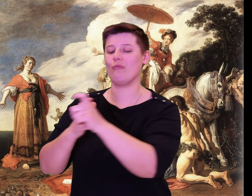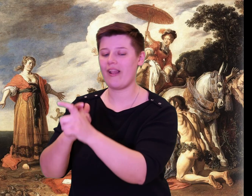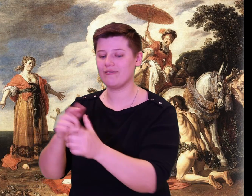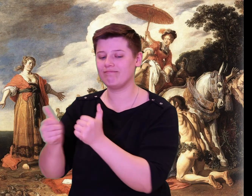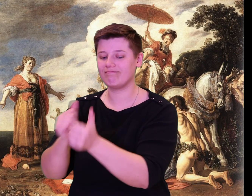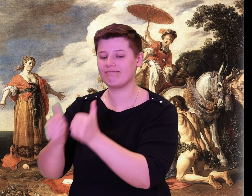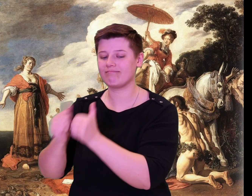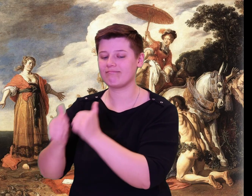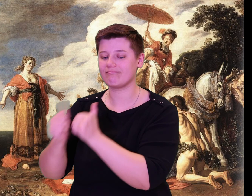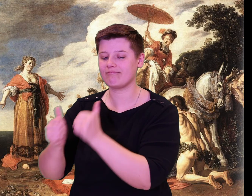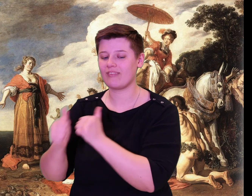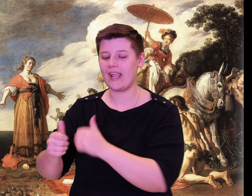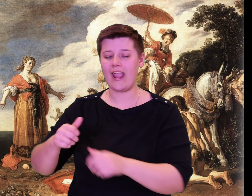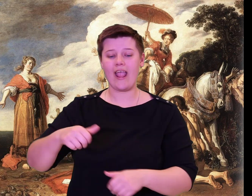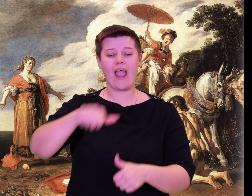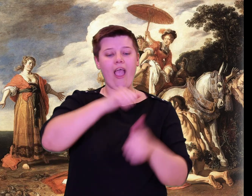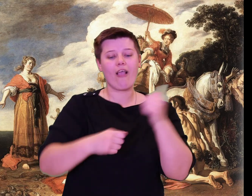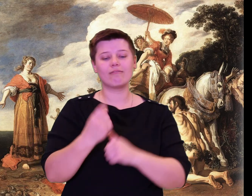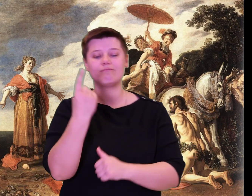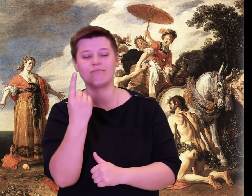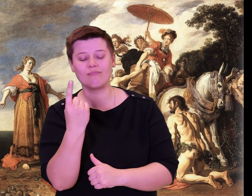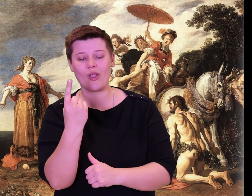around the track.